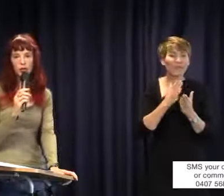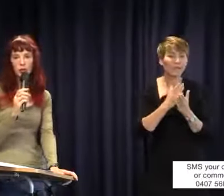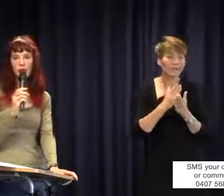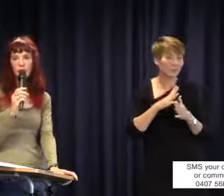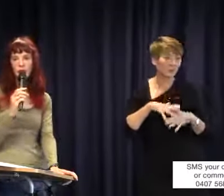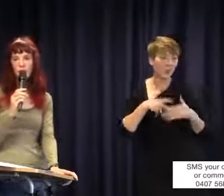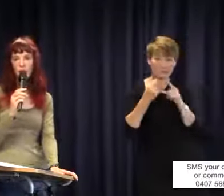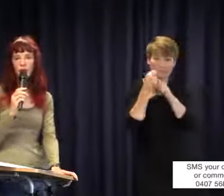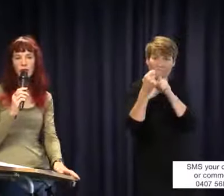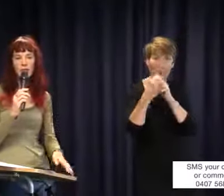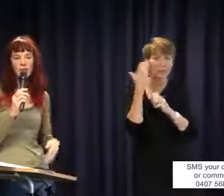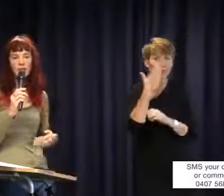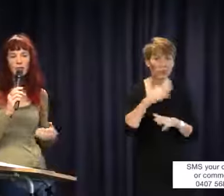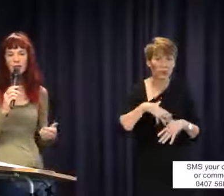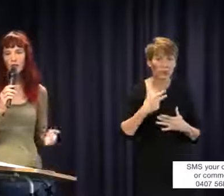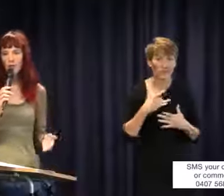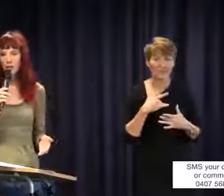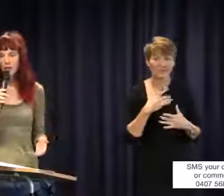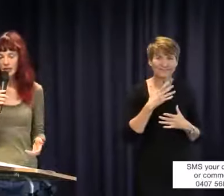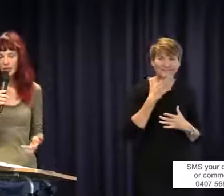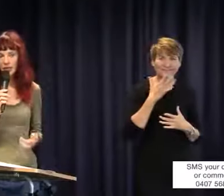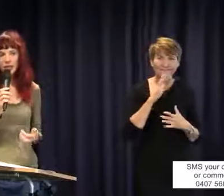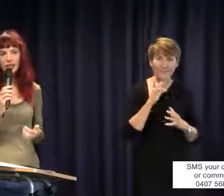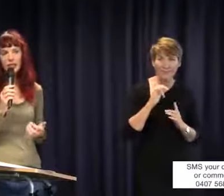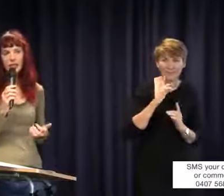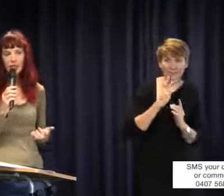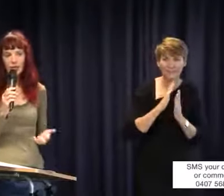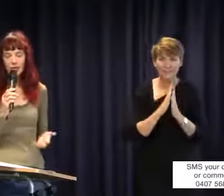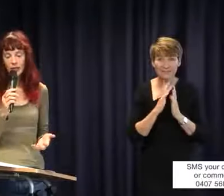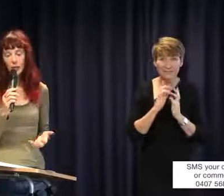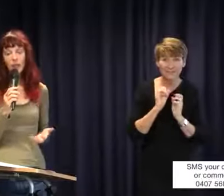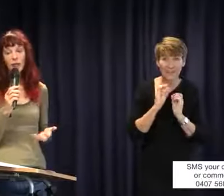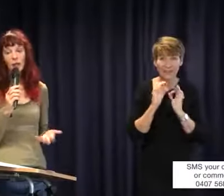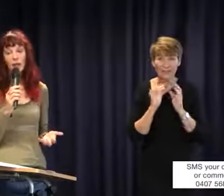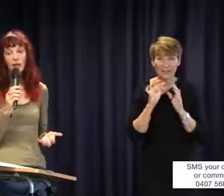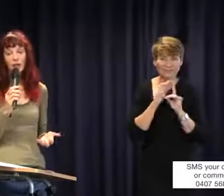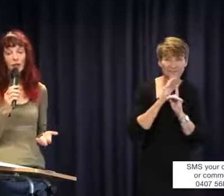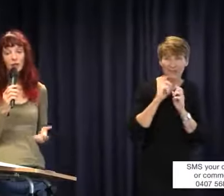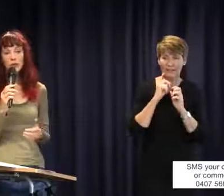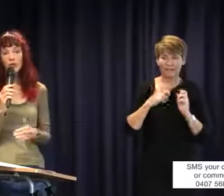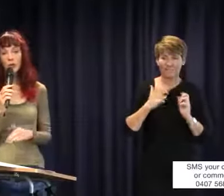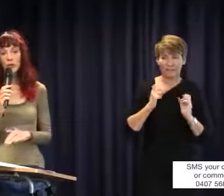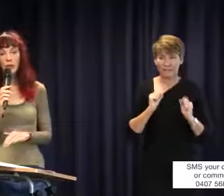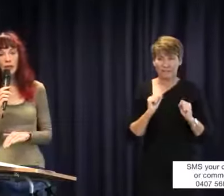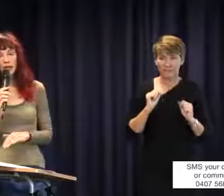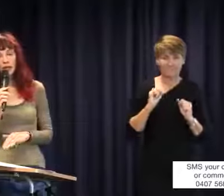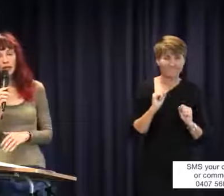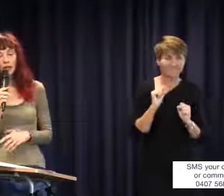parents are in a bind because of course they ask nicely a few times and then they're not getting an answer and they know they have complain and human beings what they are when